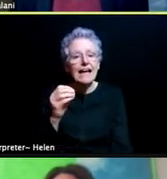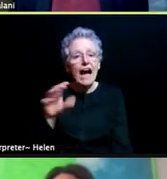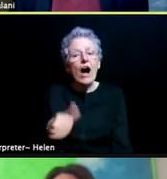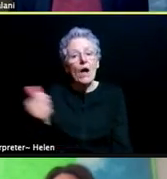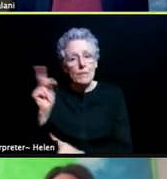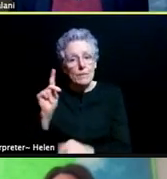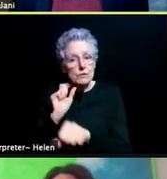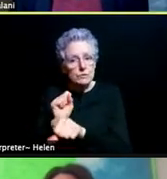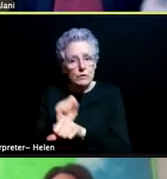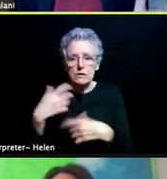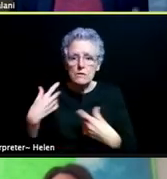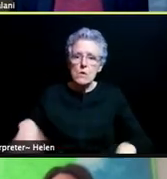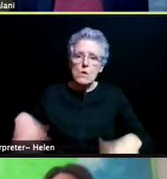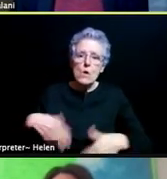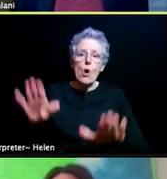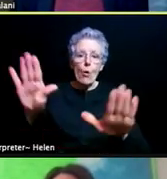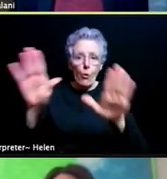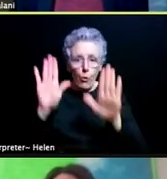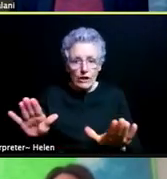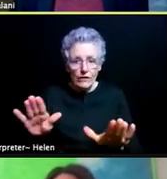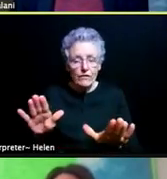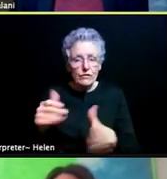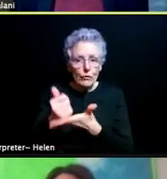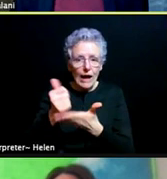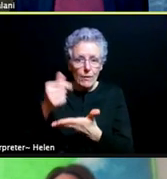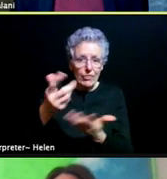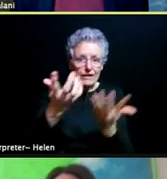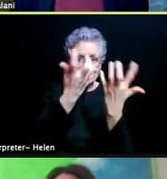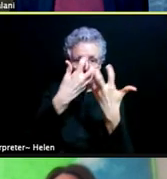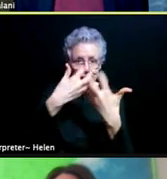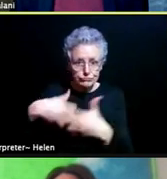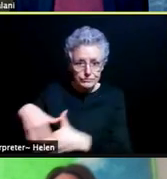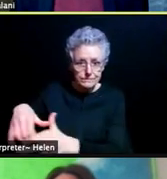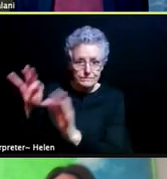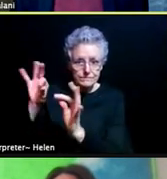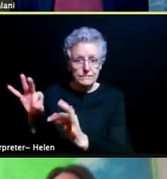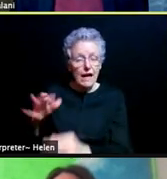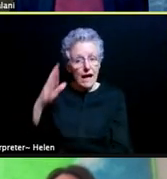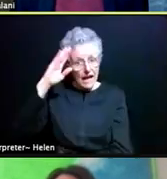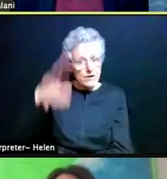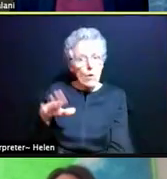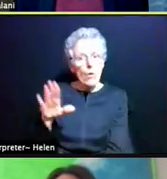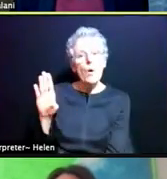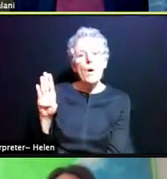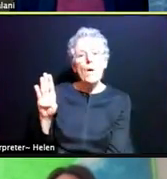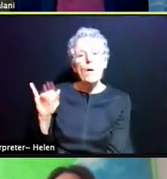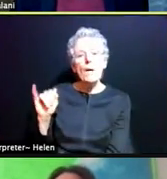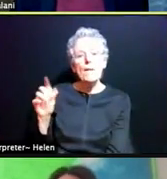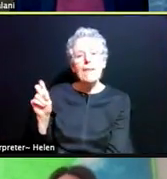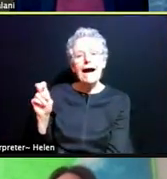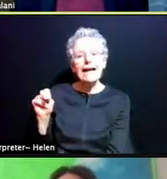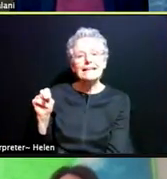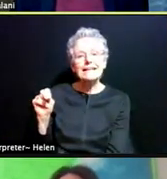So I know that the administration, the Biden administration, said 200 million in 100 days.